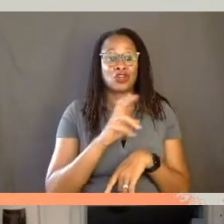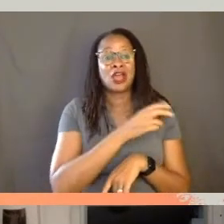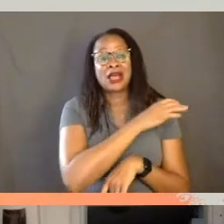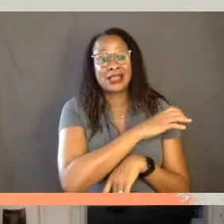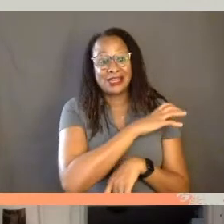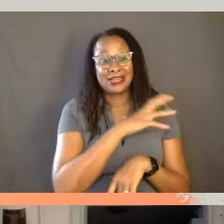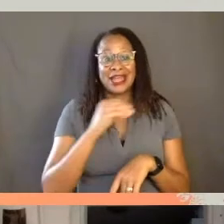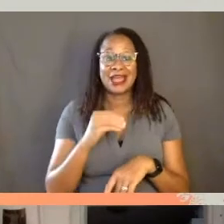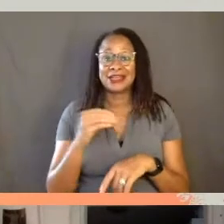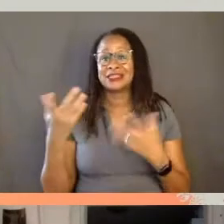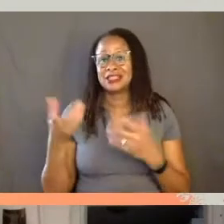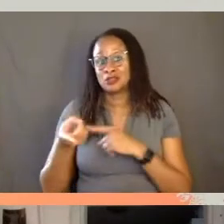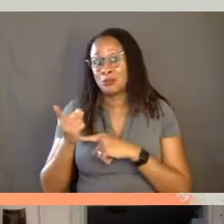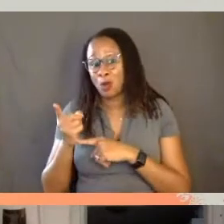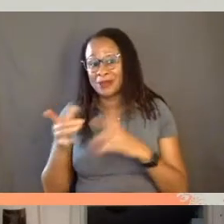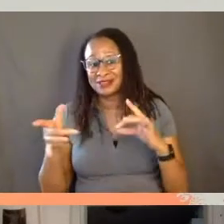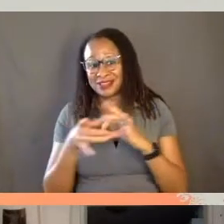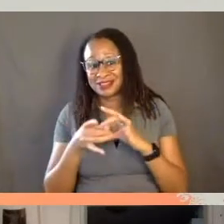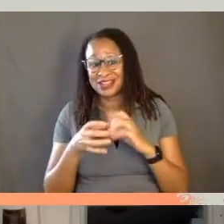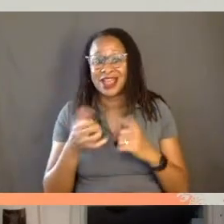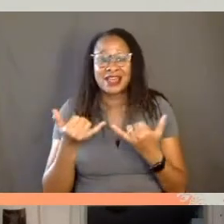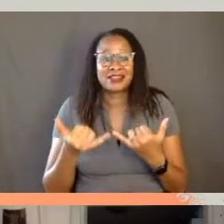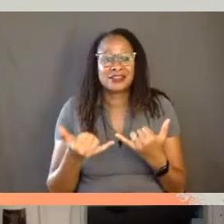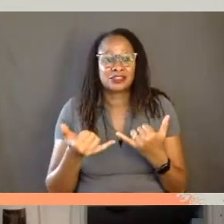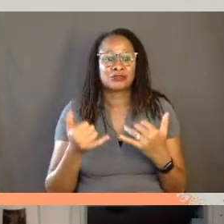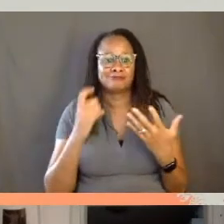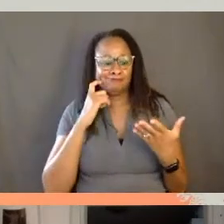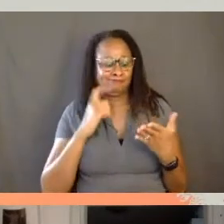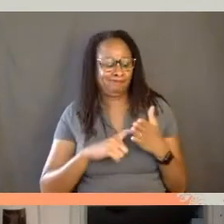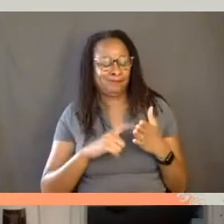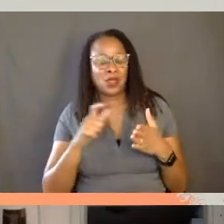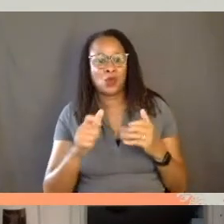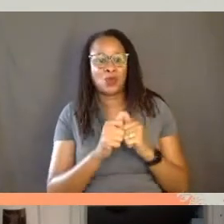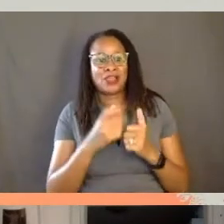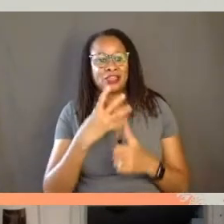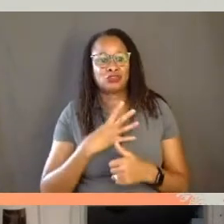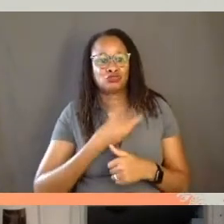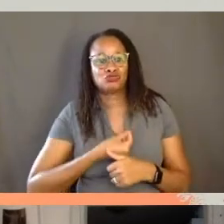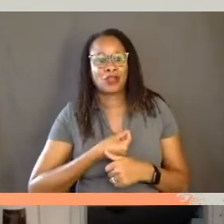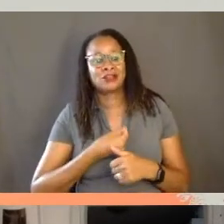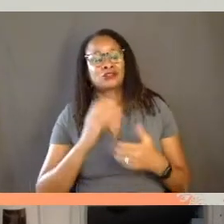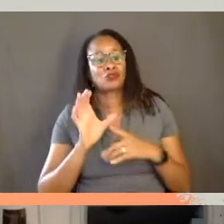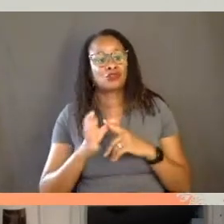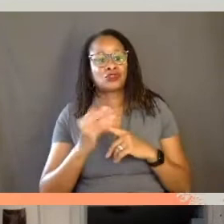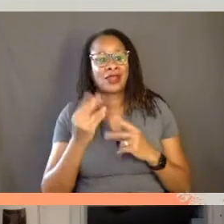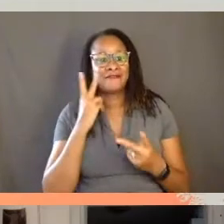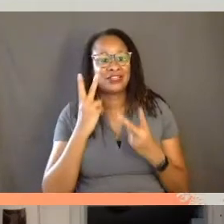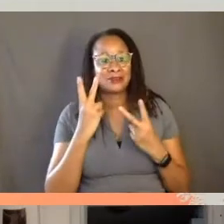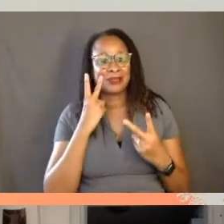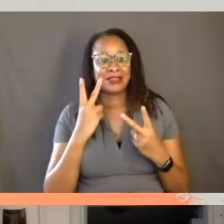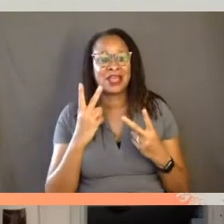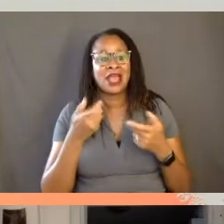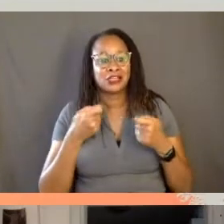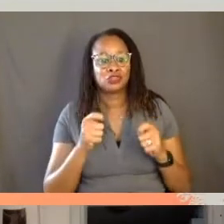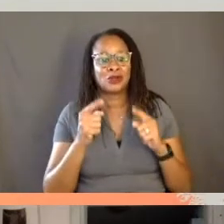and this moment, and this contemporary reckoning with trans culture and visibility and trying to always think across those lines.